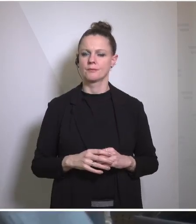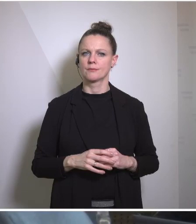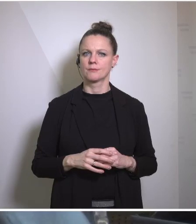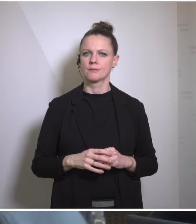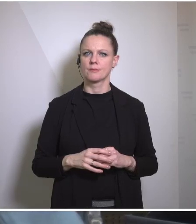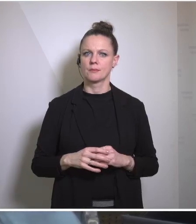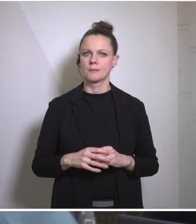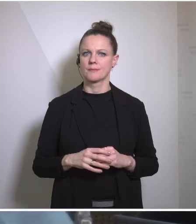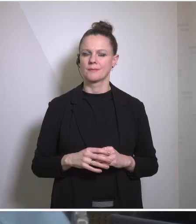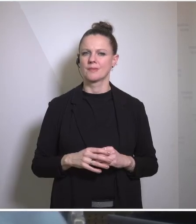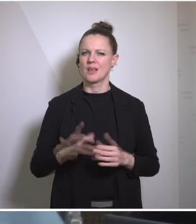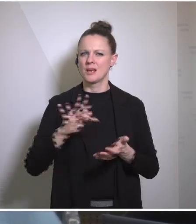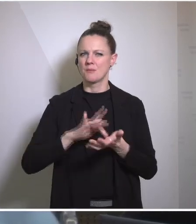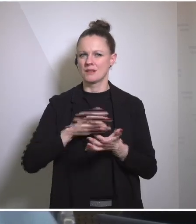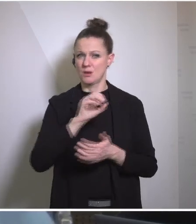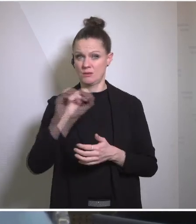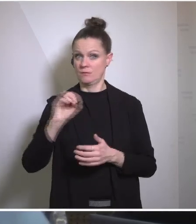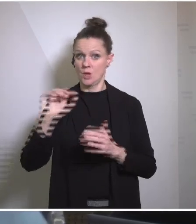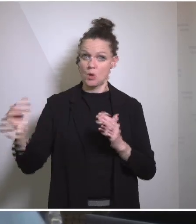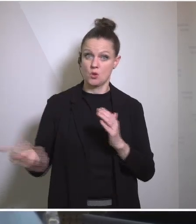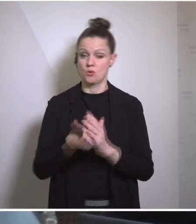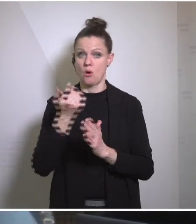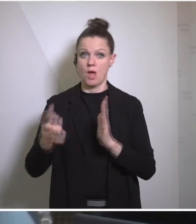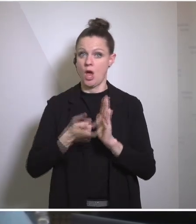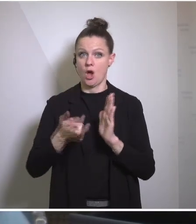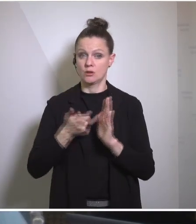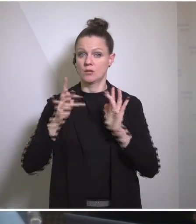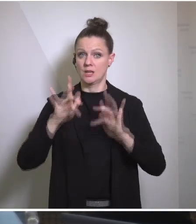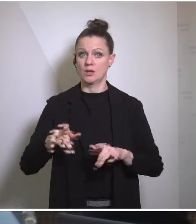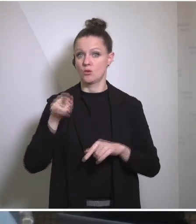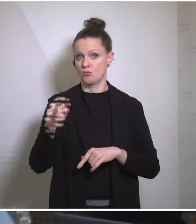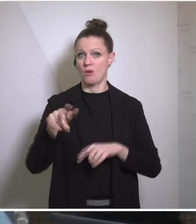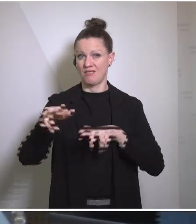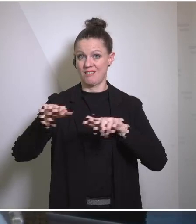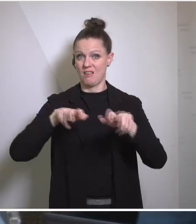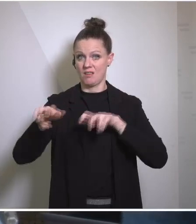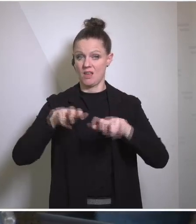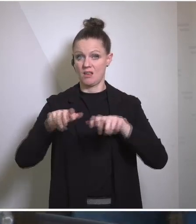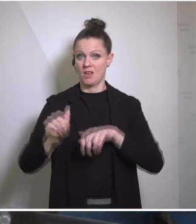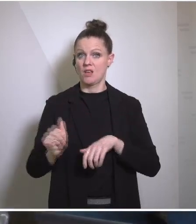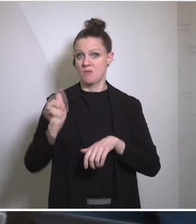some brand new issues that the Israel government today has approved the military offensive on